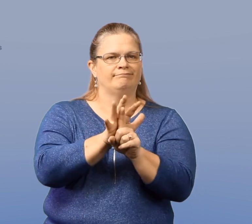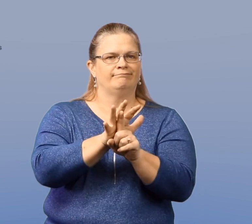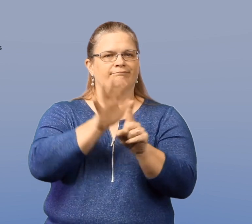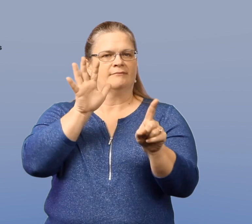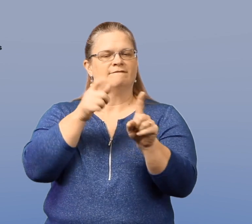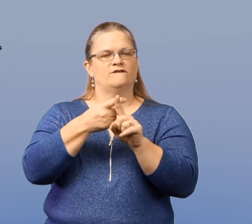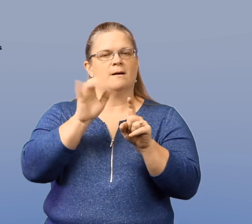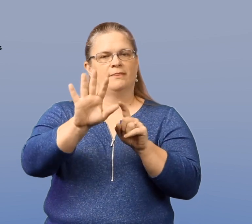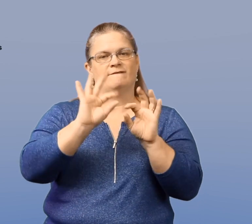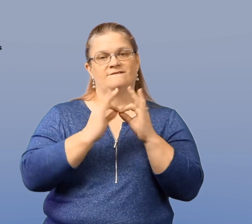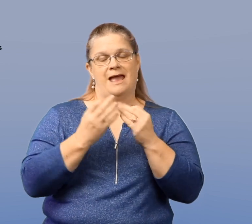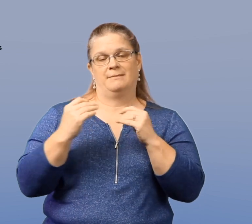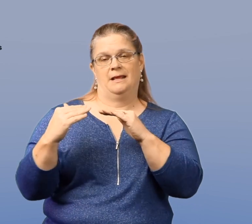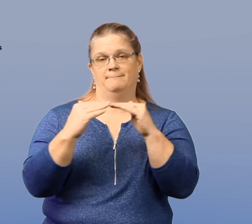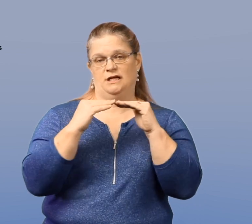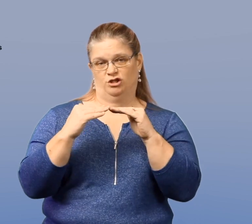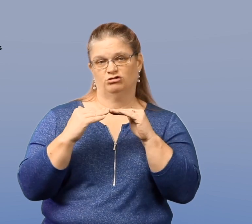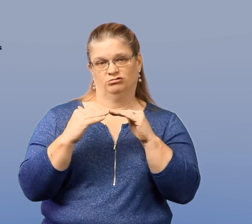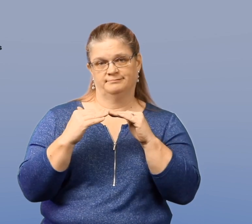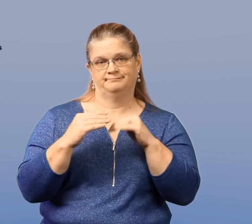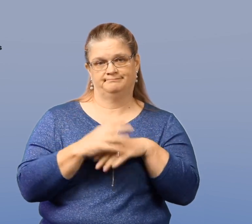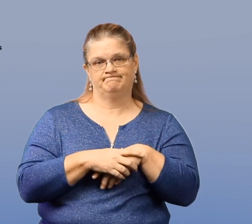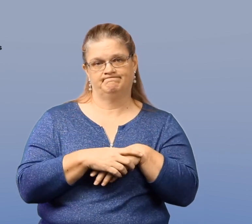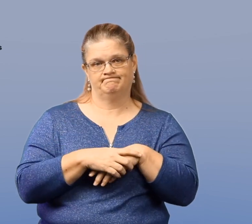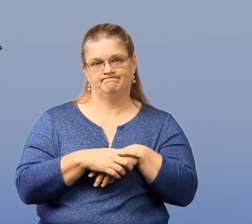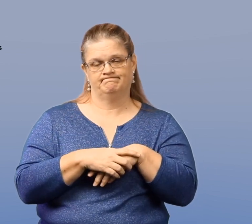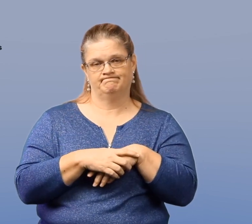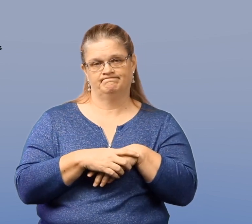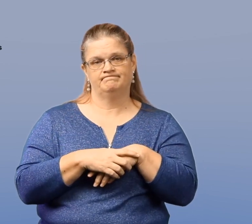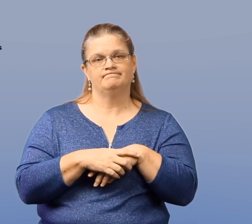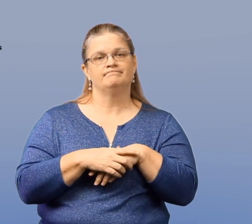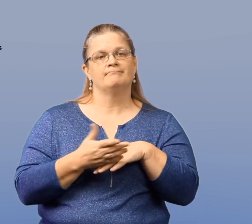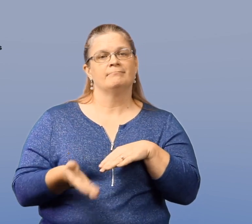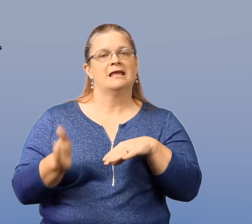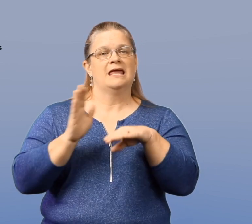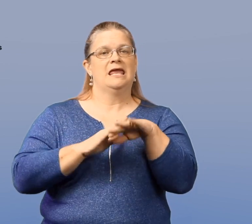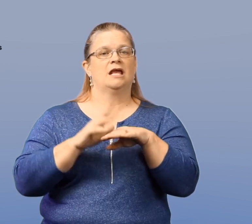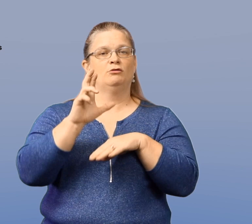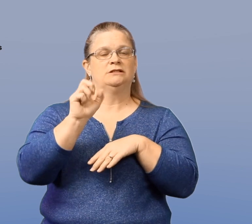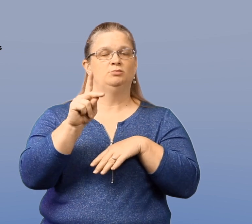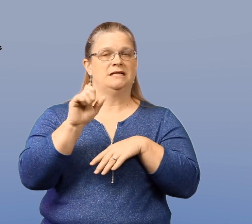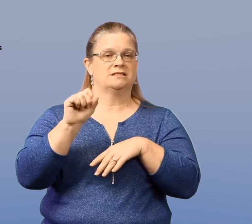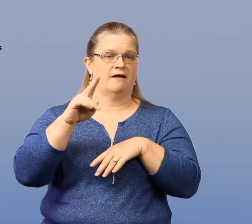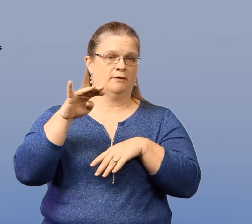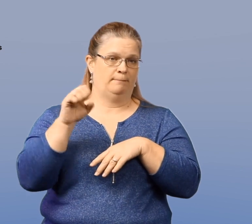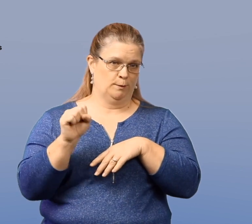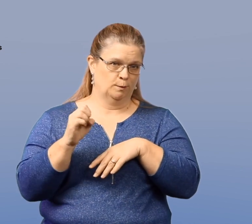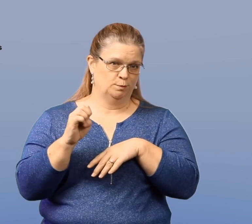Also, feelings of being disconnected from their family or peers increase risk of abuse.